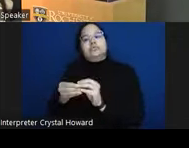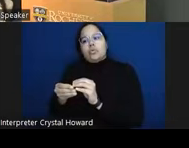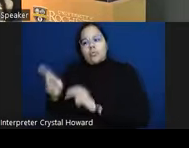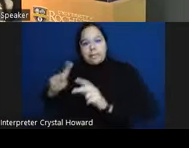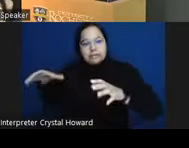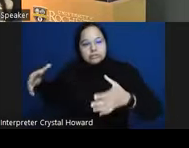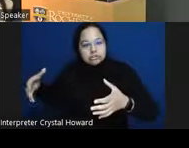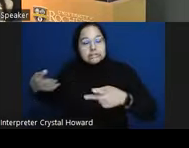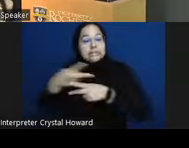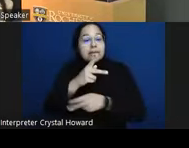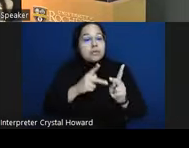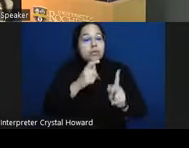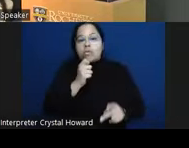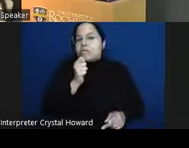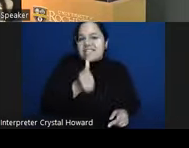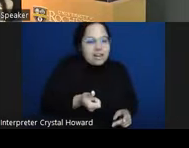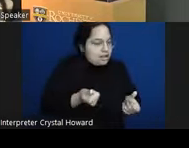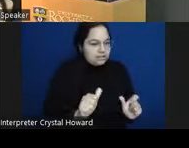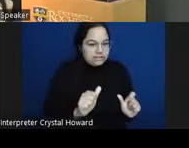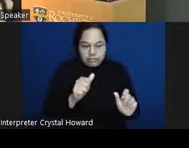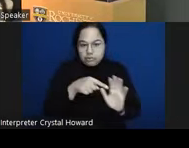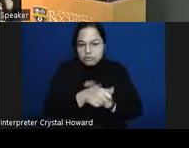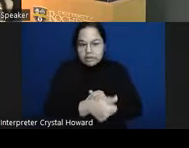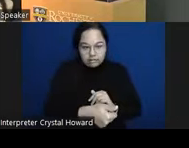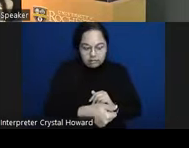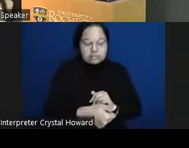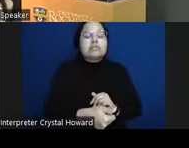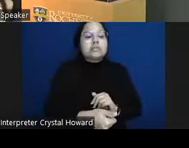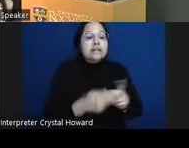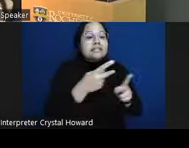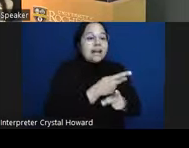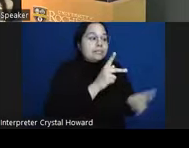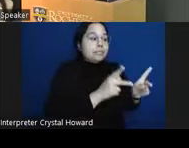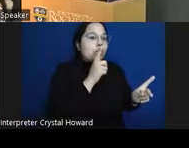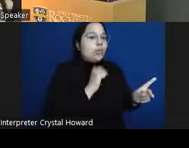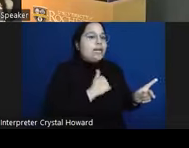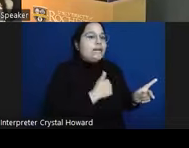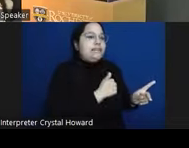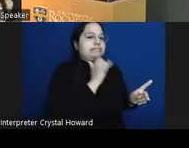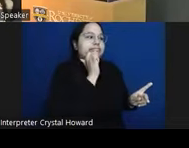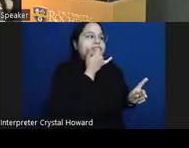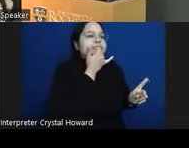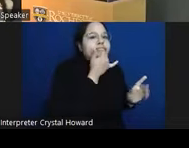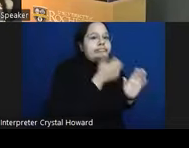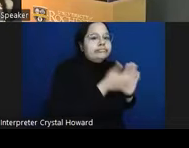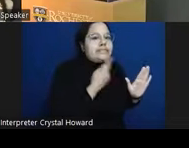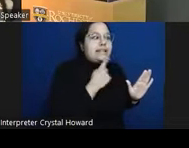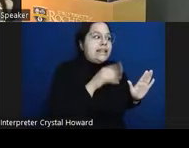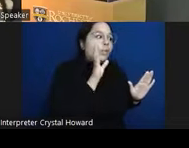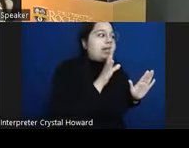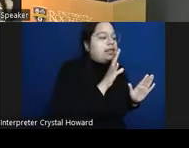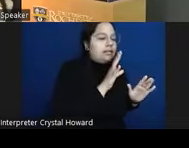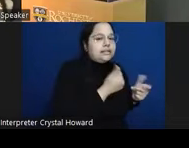times all the people that we misc correctly or mislabeled as going to attempt okay you don't